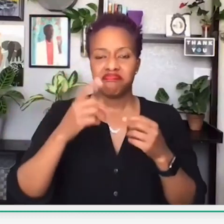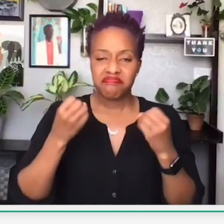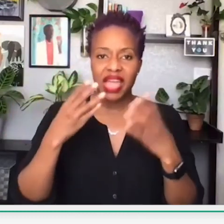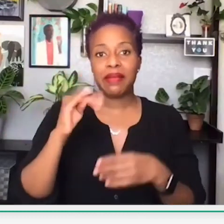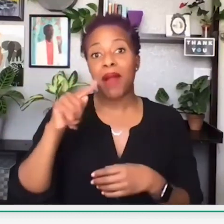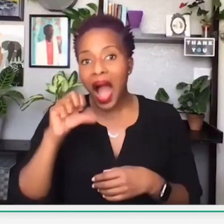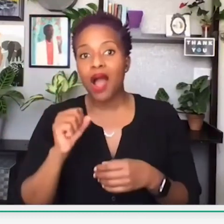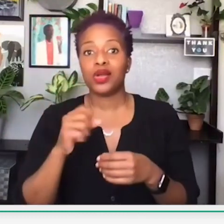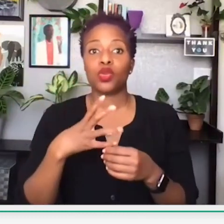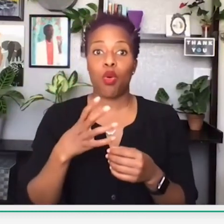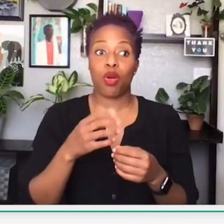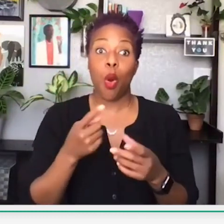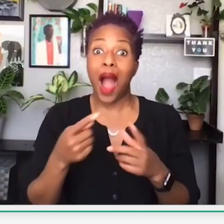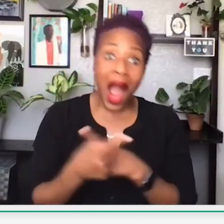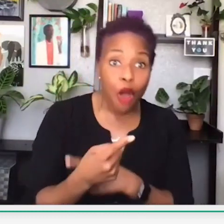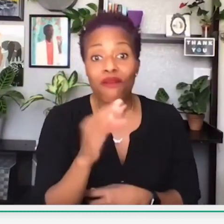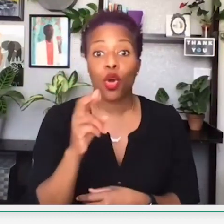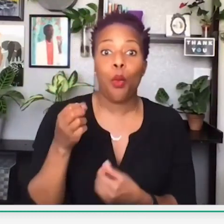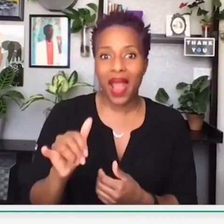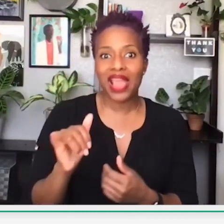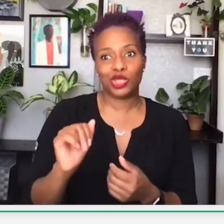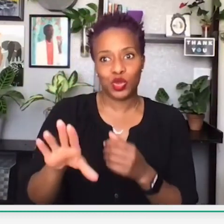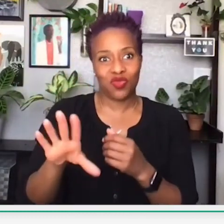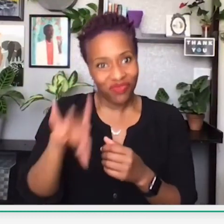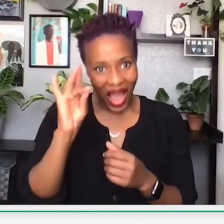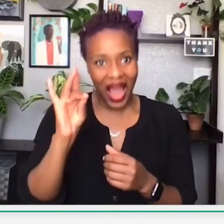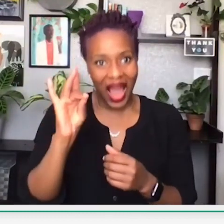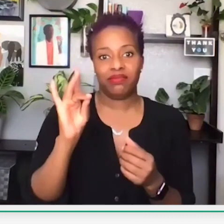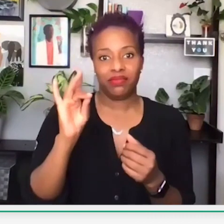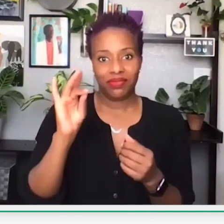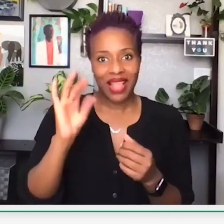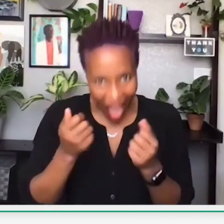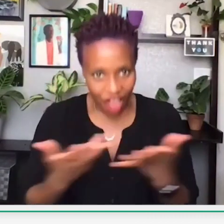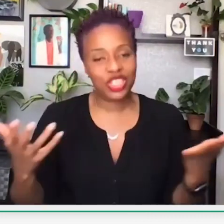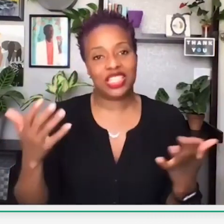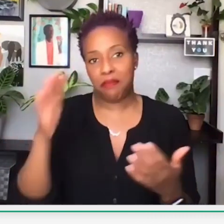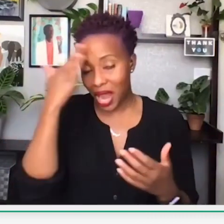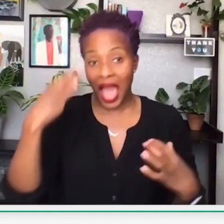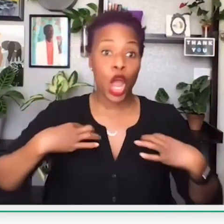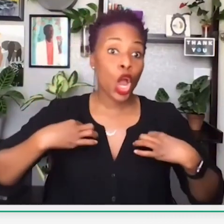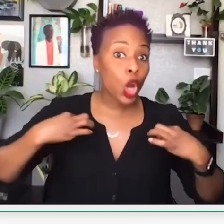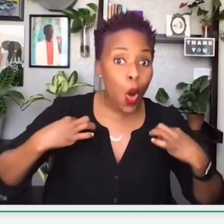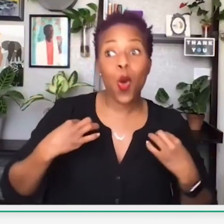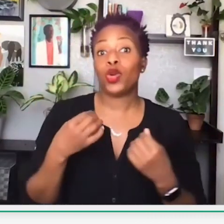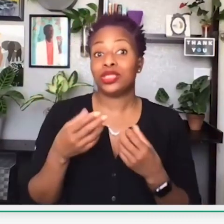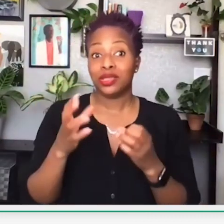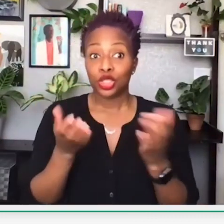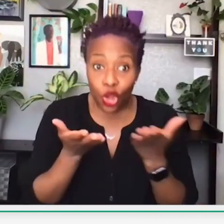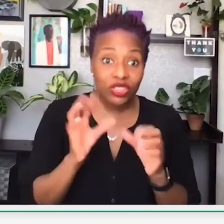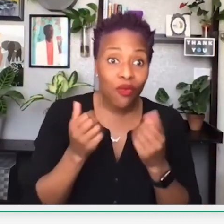Sometimes, she would have to drive far or go out of her way in order to find anything that